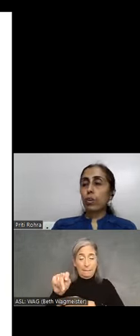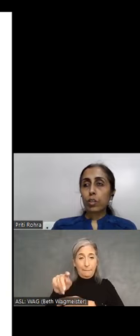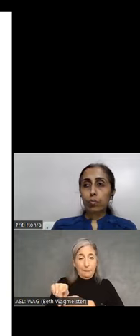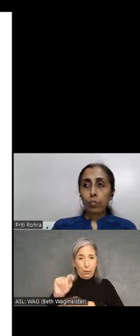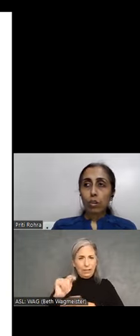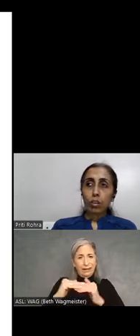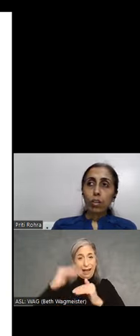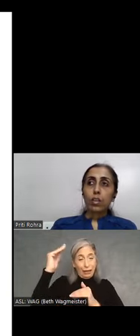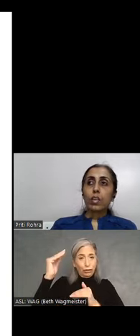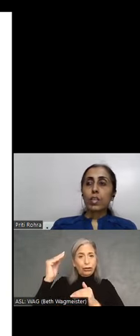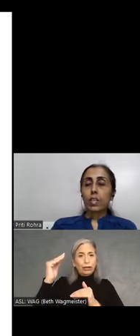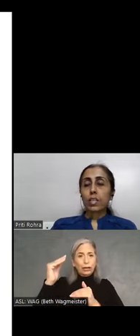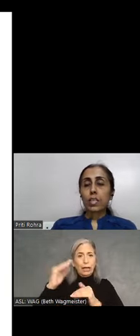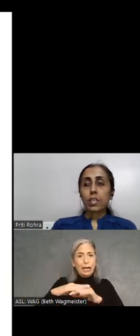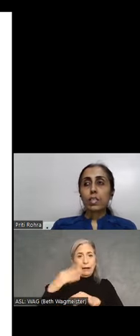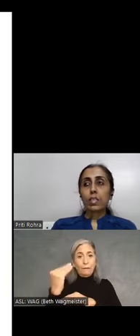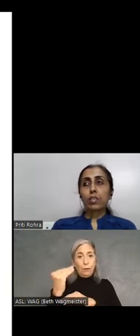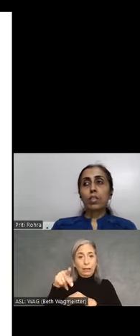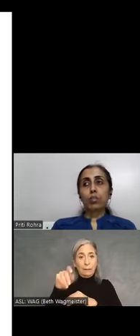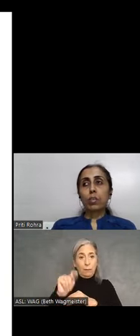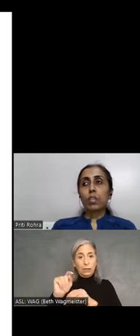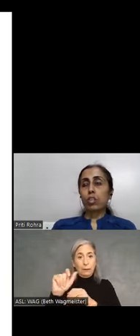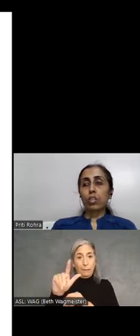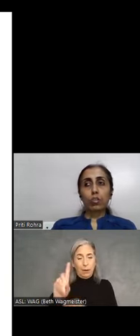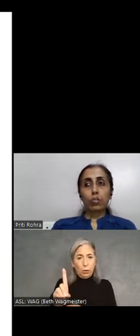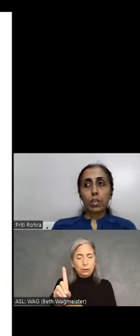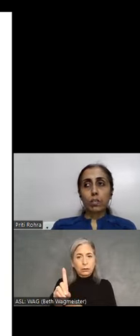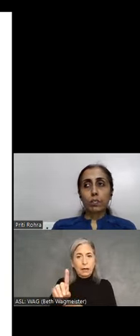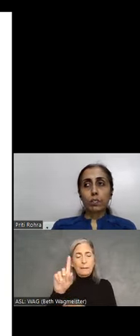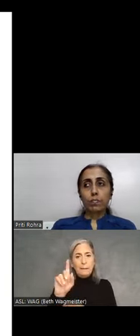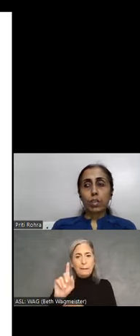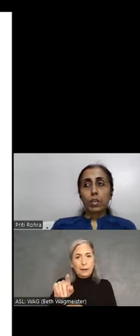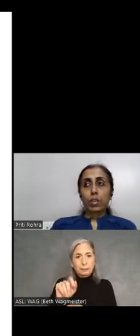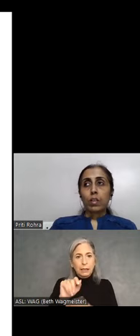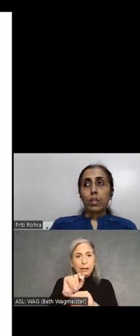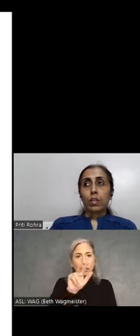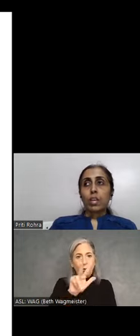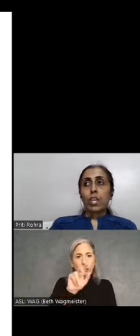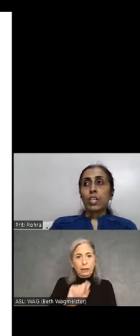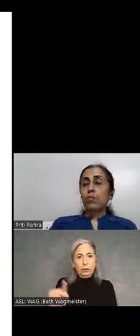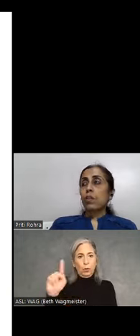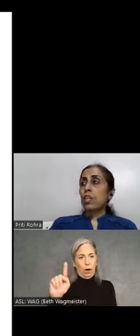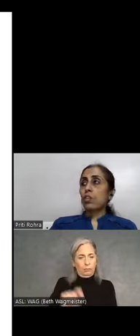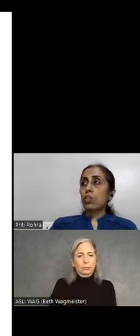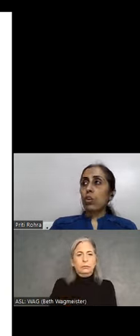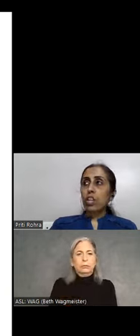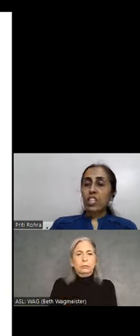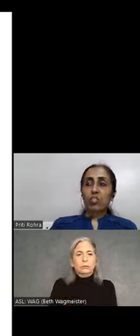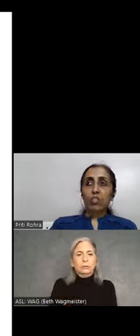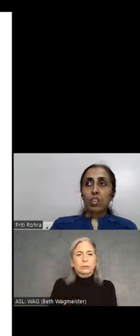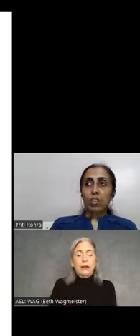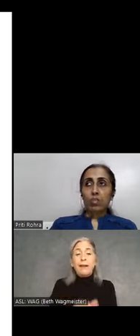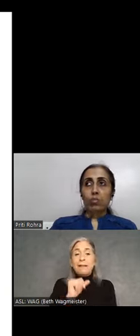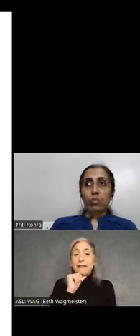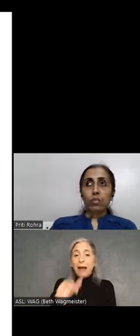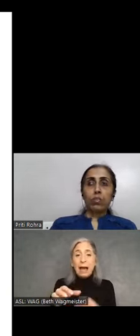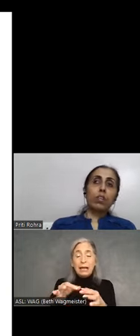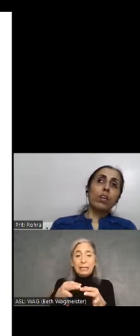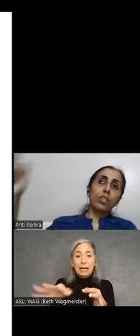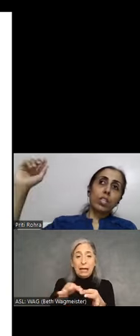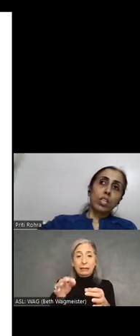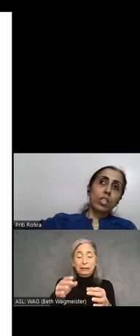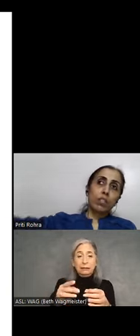as bold, in that case it has to be three to one. As far as non-text contrast goes. The hover state